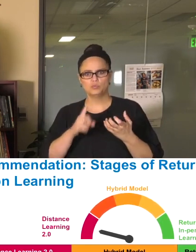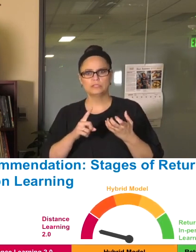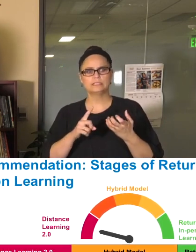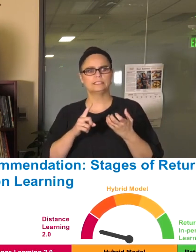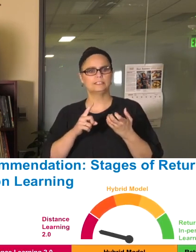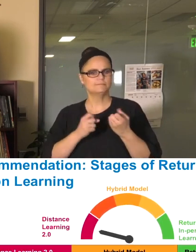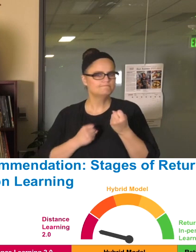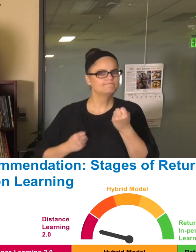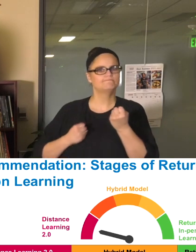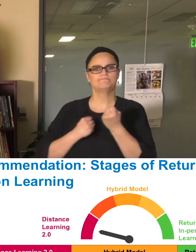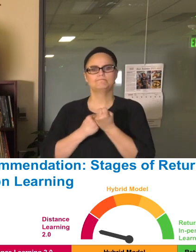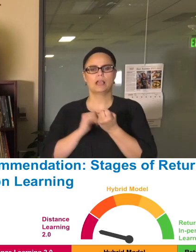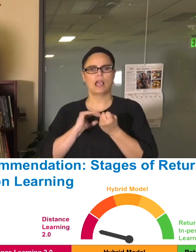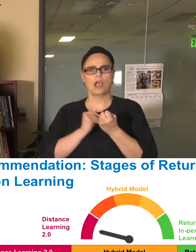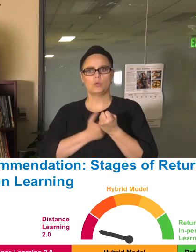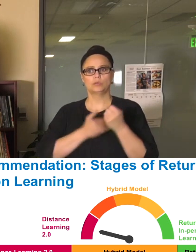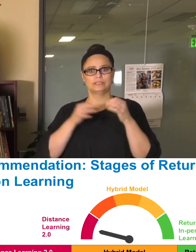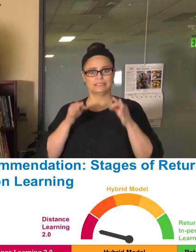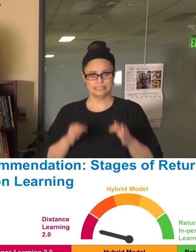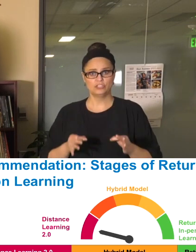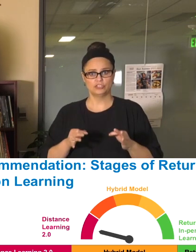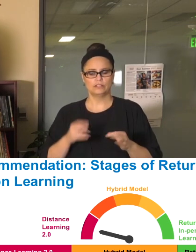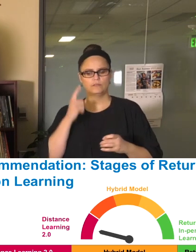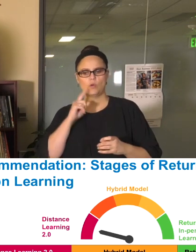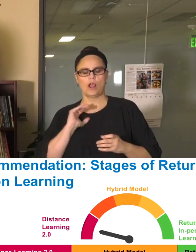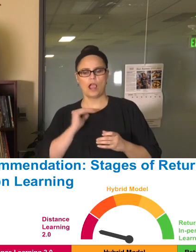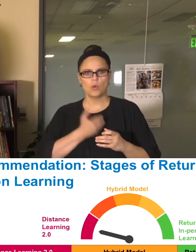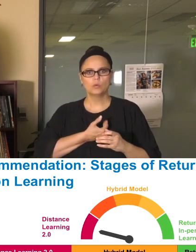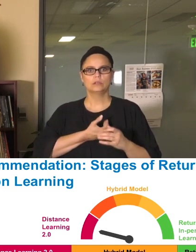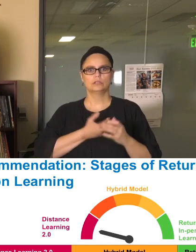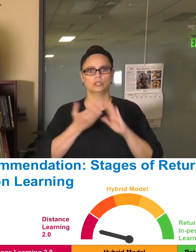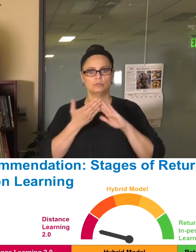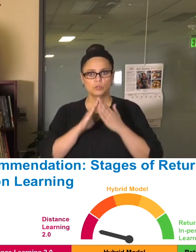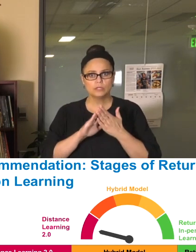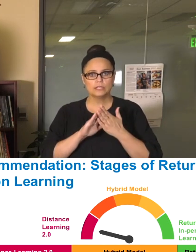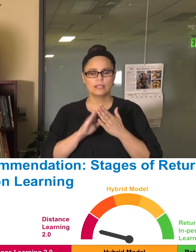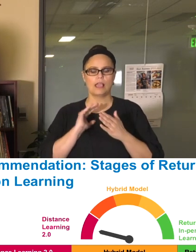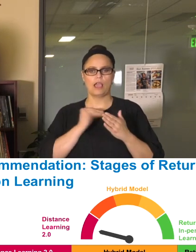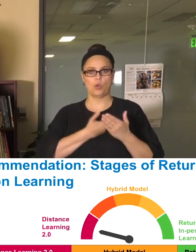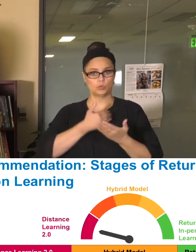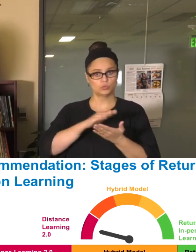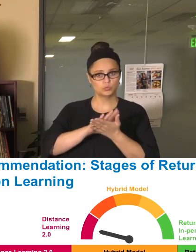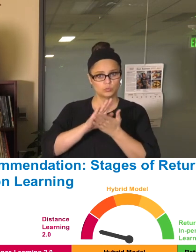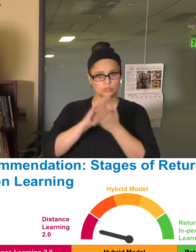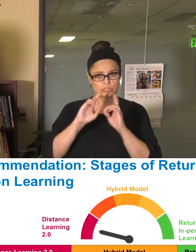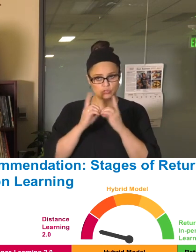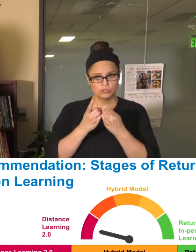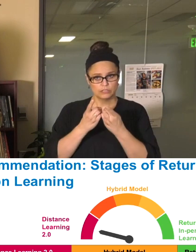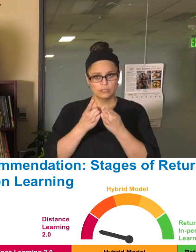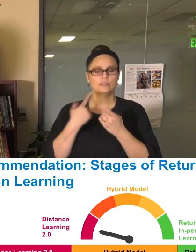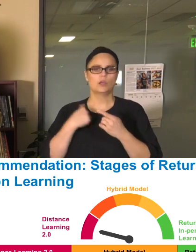our community, for our school district, that I can ensure that we are going to be able to do it safely and do it effectively,